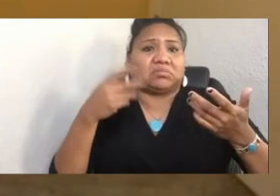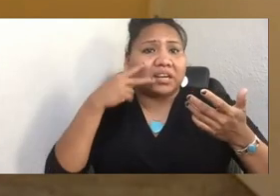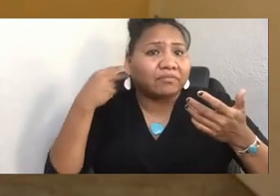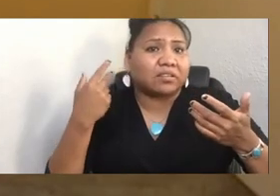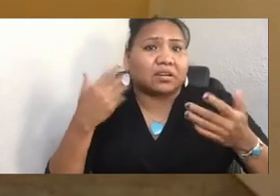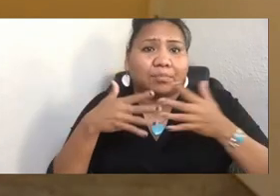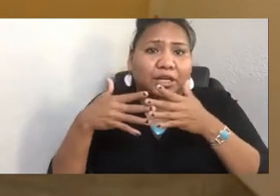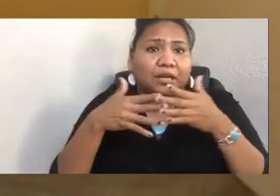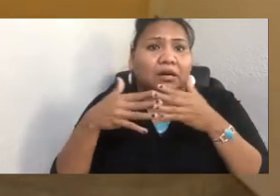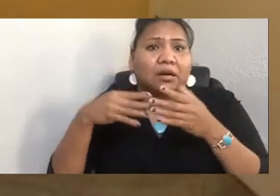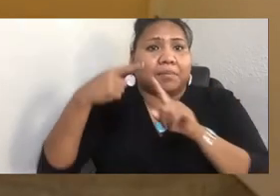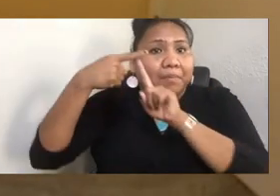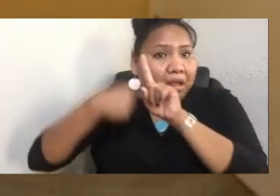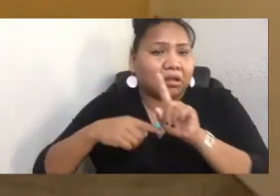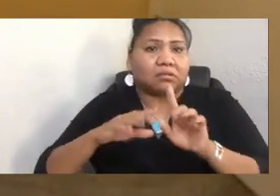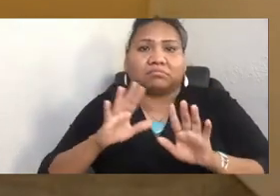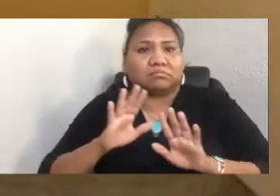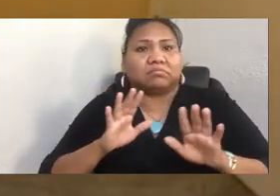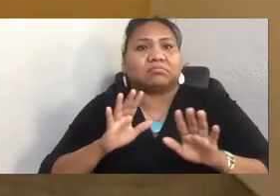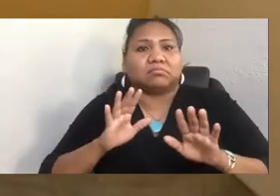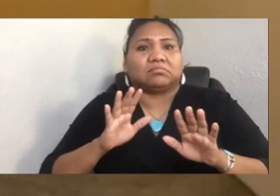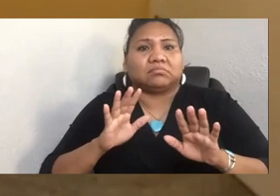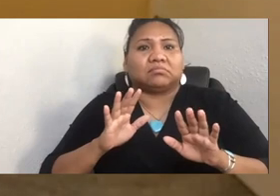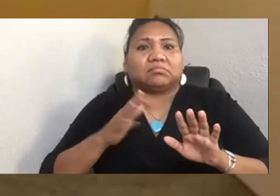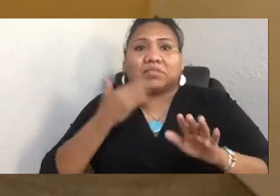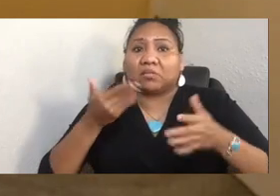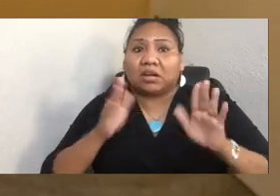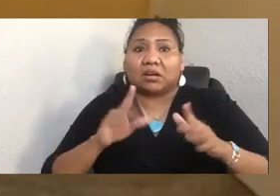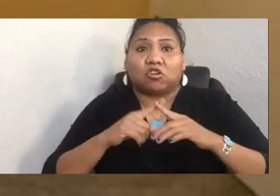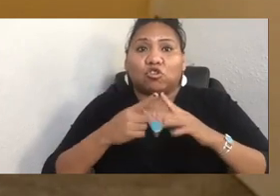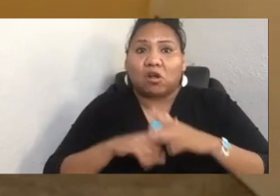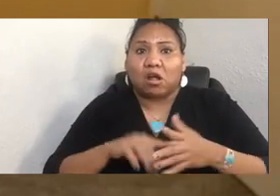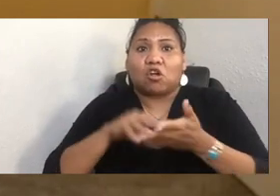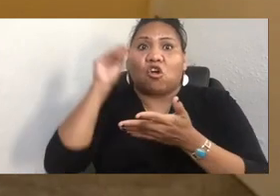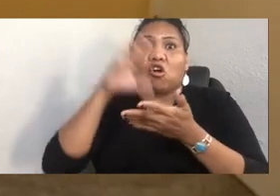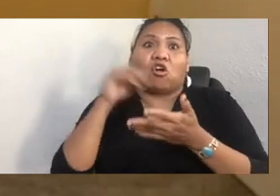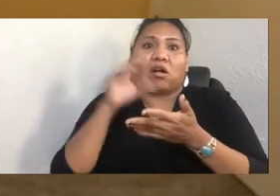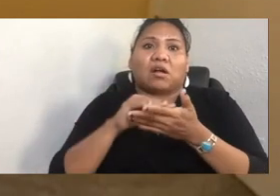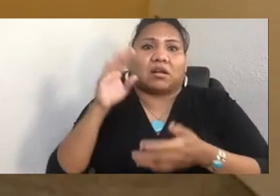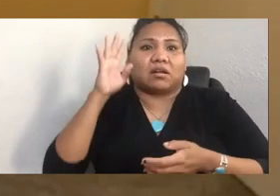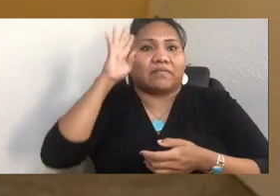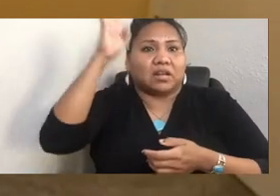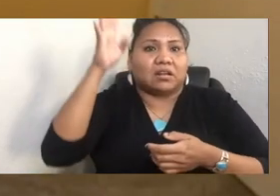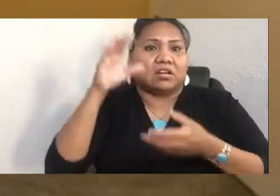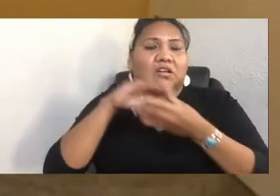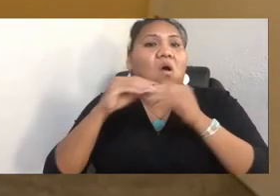is to start by learning the creation story of the place that you are teaching, and then begin